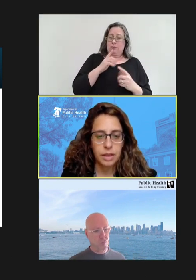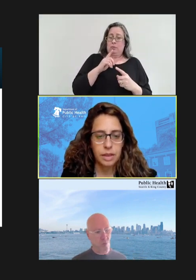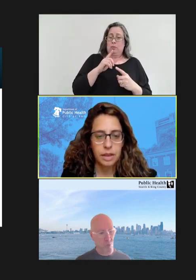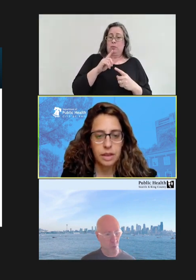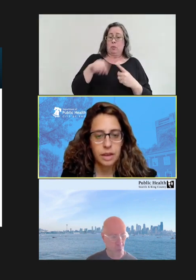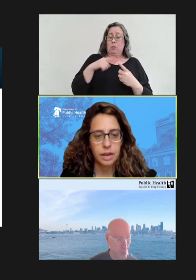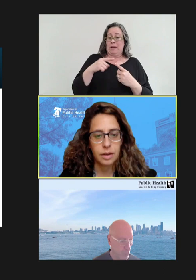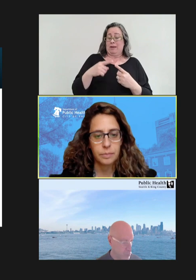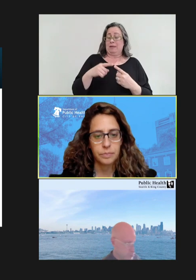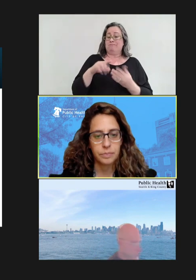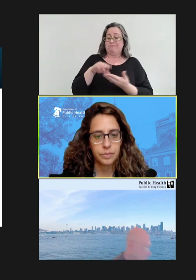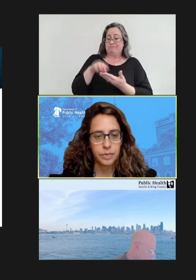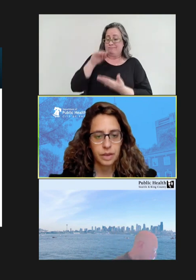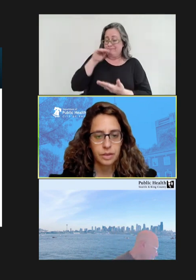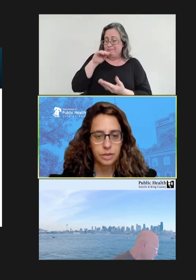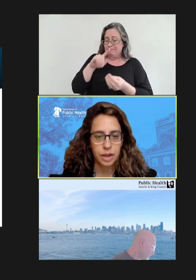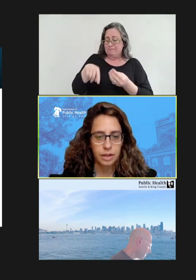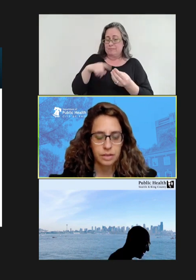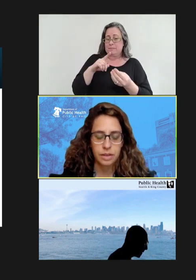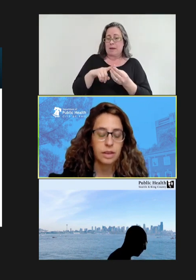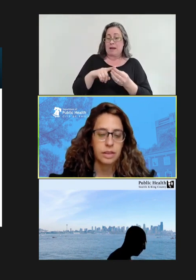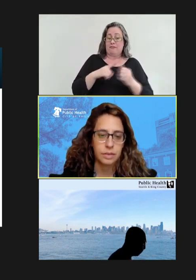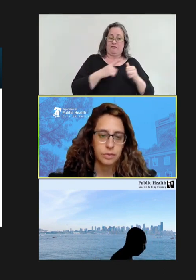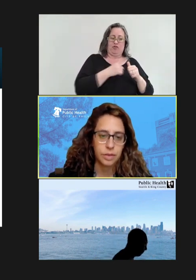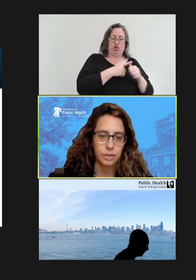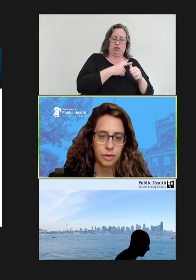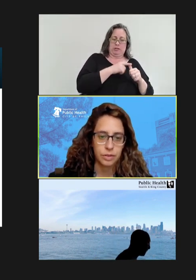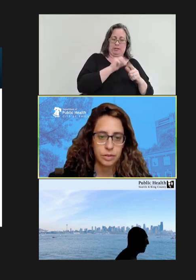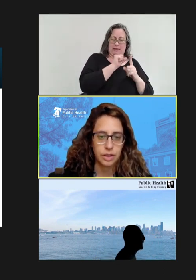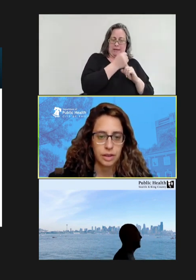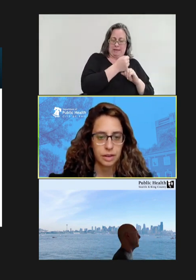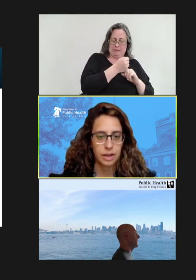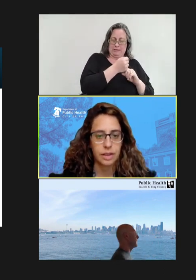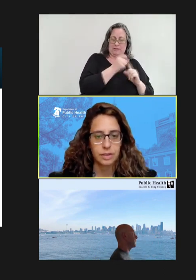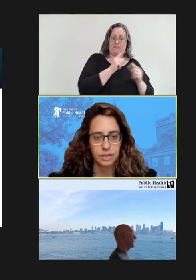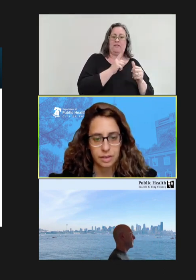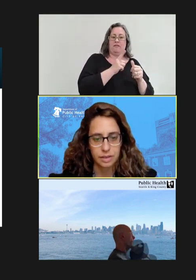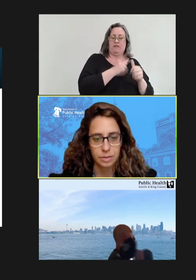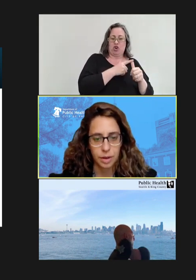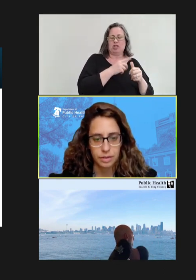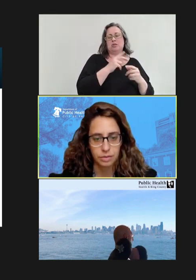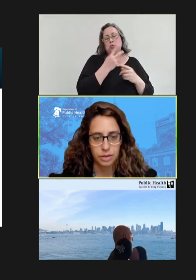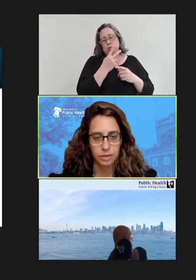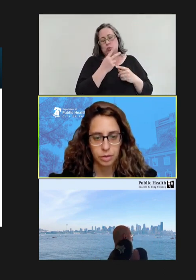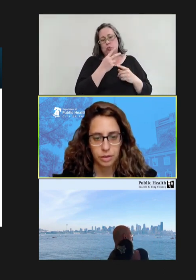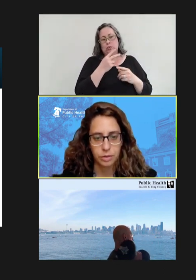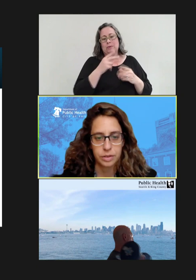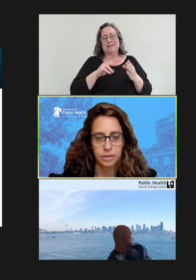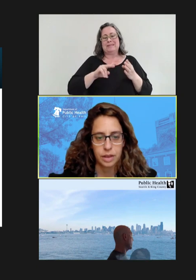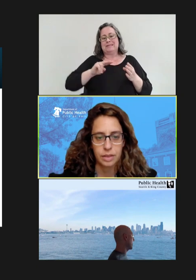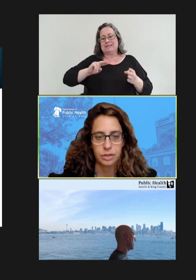the initial case, the first two secondary cases that tested positive on the 21st and had their